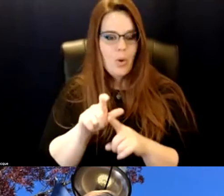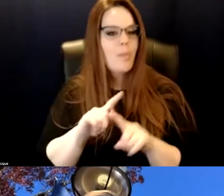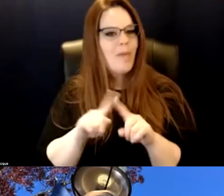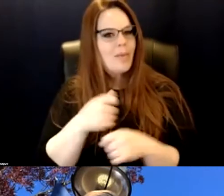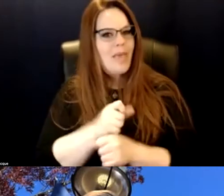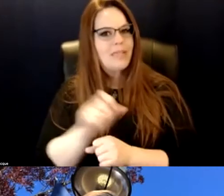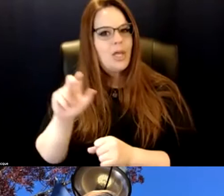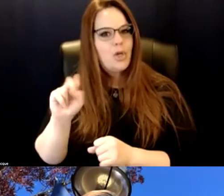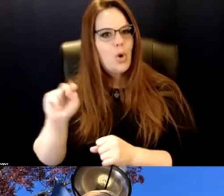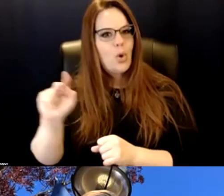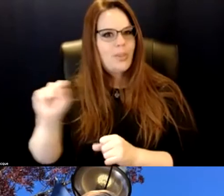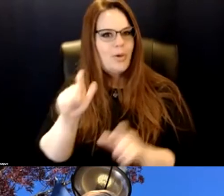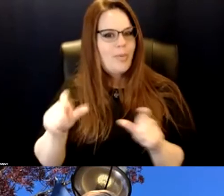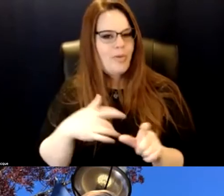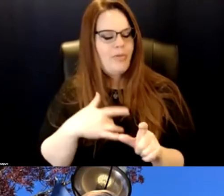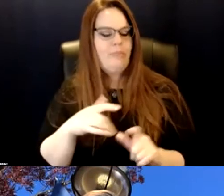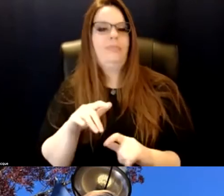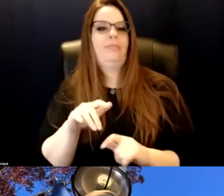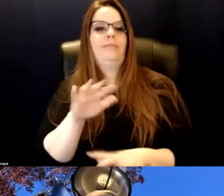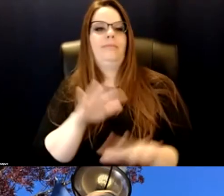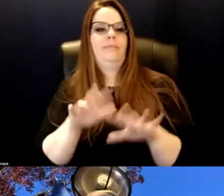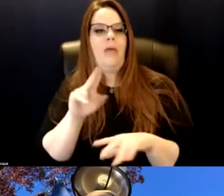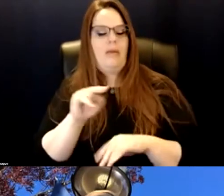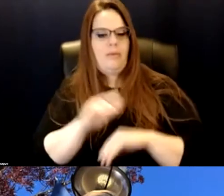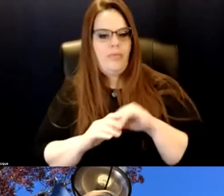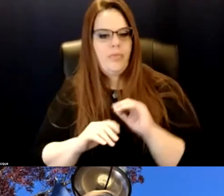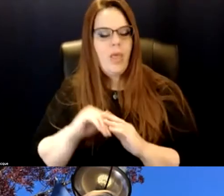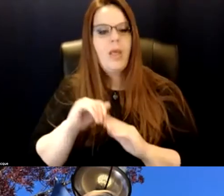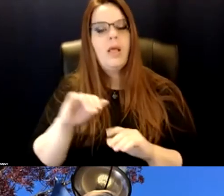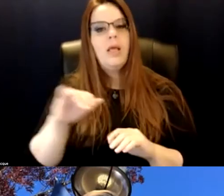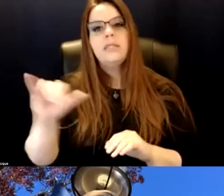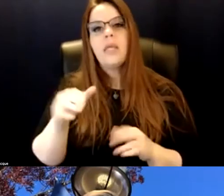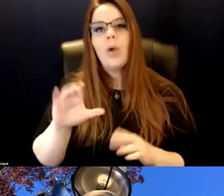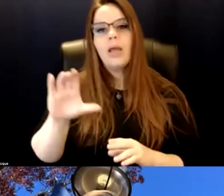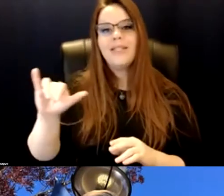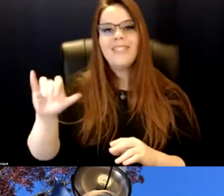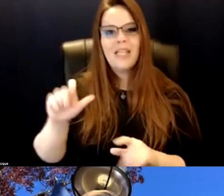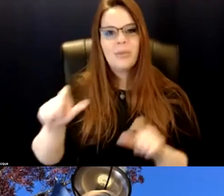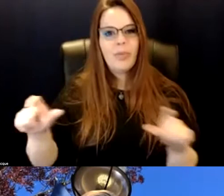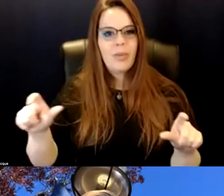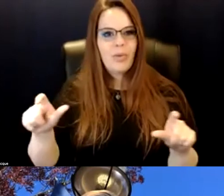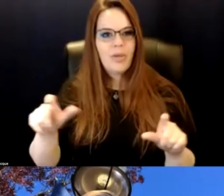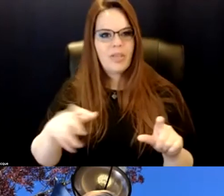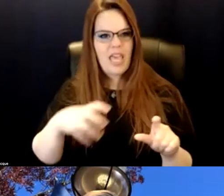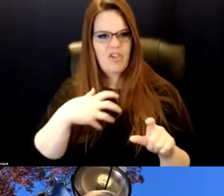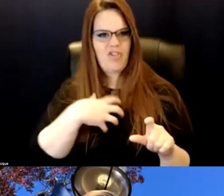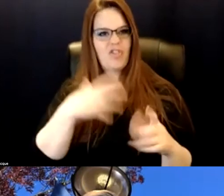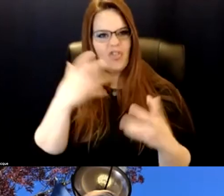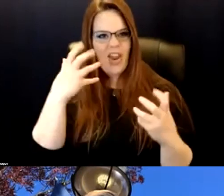And then Jade said sort of the same way cis people get grumpy when we say cisgender in conversations about gender.